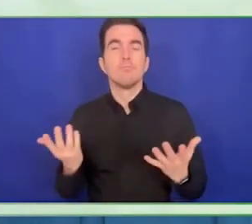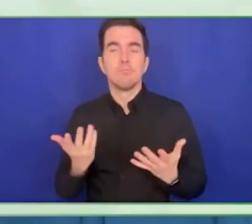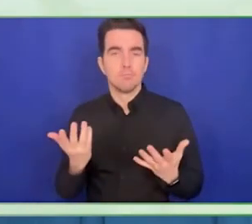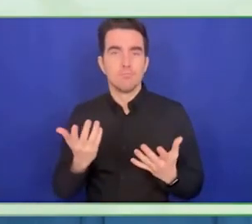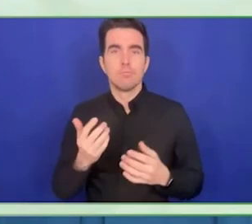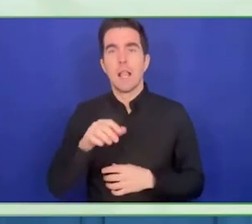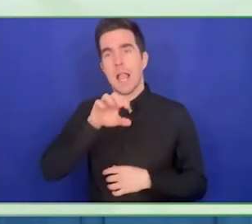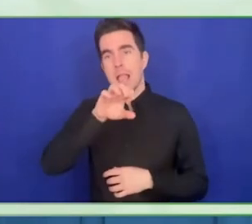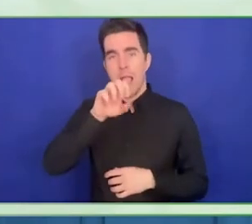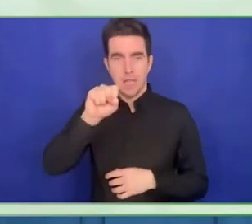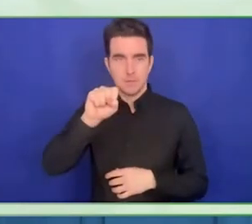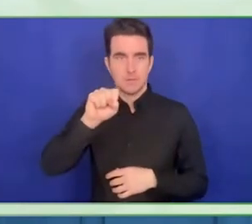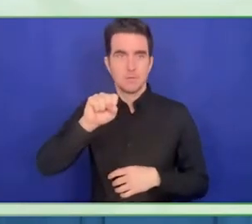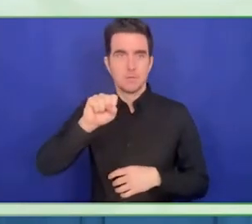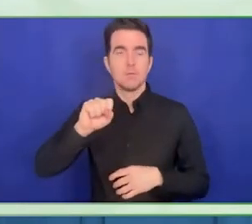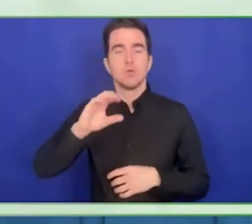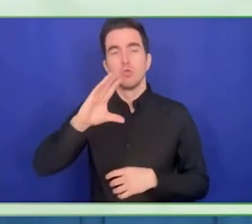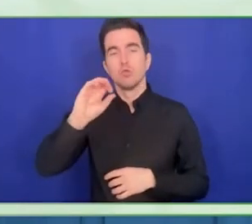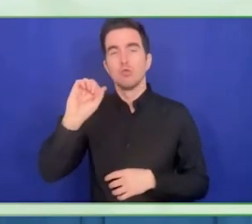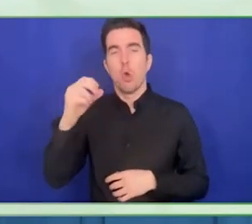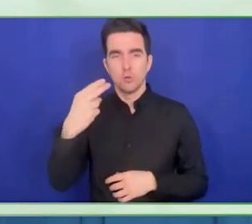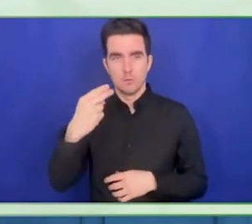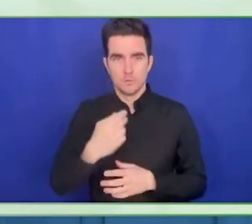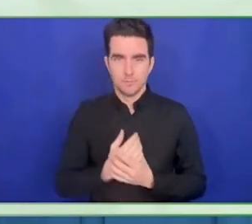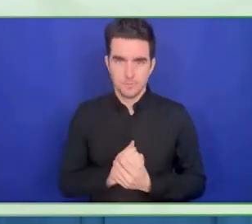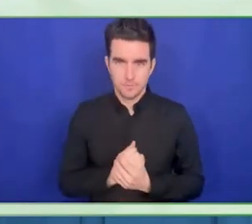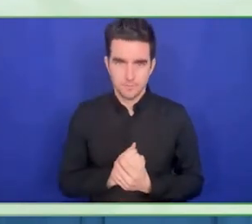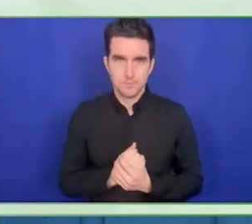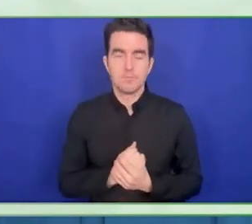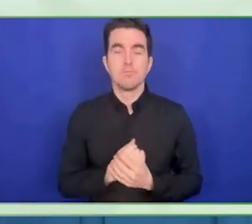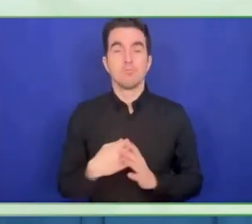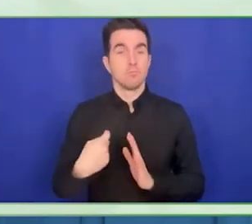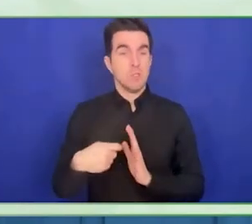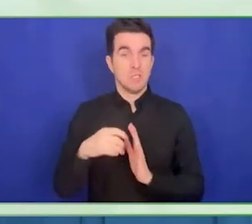doing, set some goals, and take action to improve the practice.